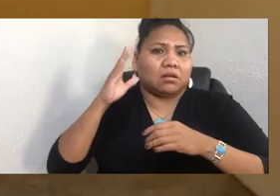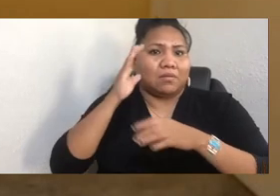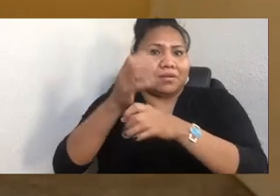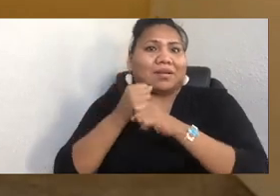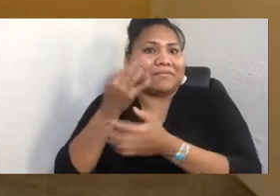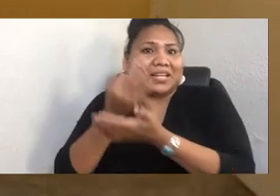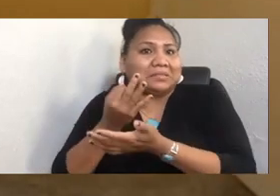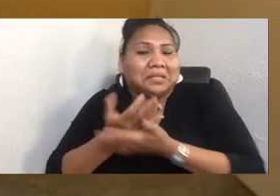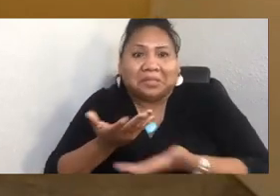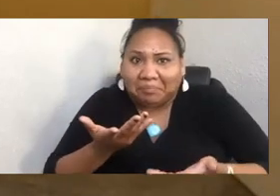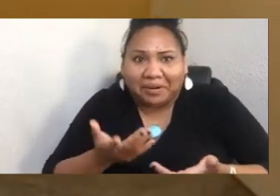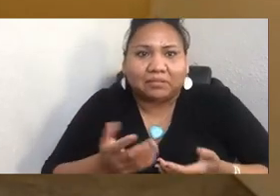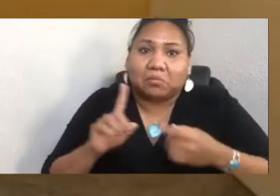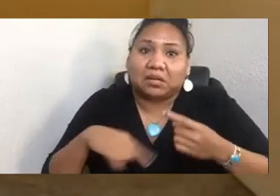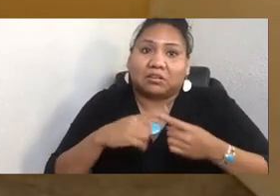I thought, OK, well, what do I want to do here?